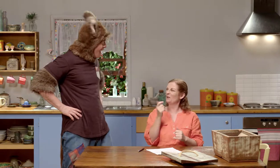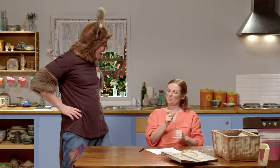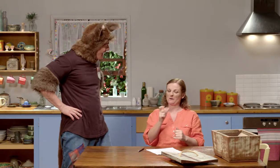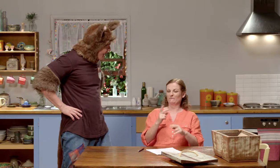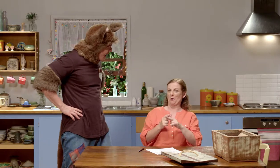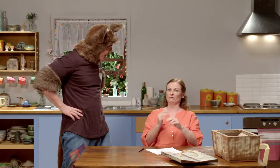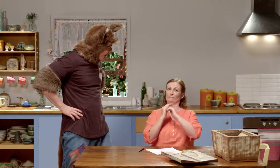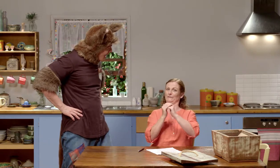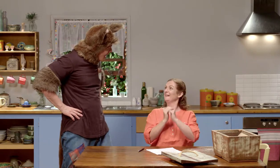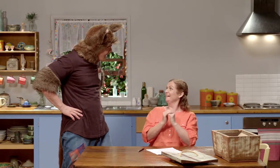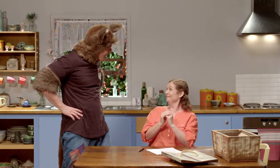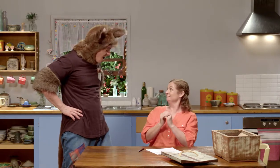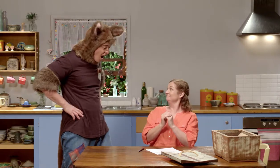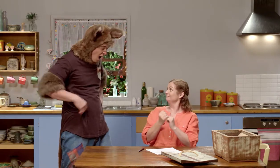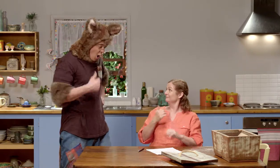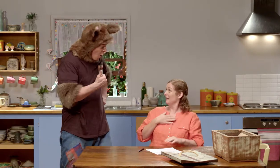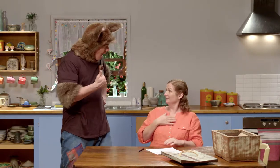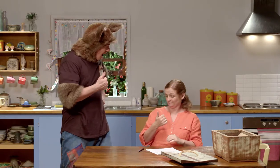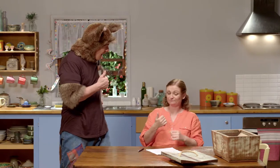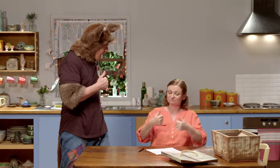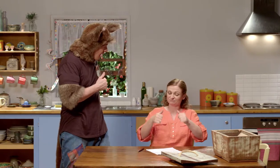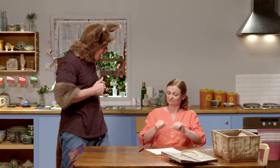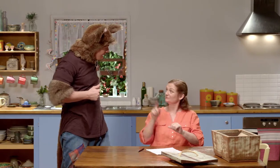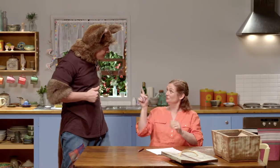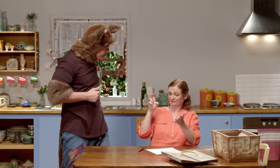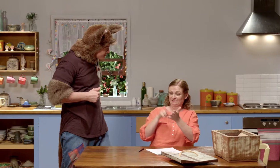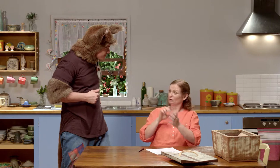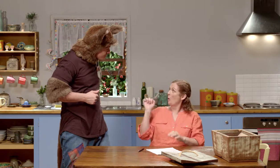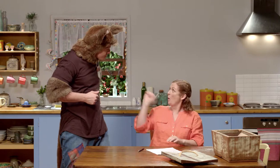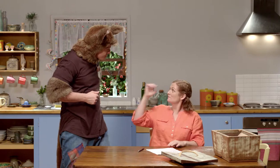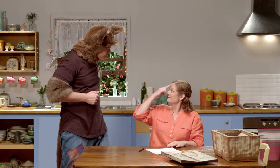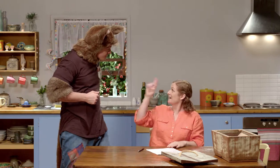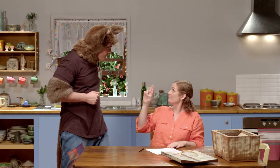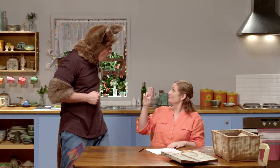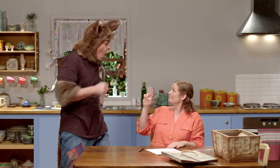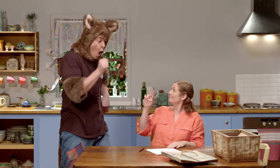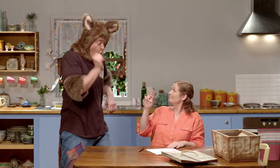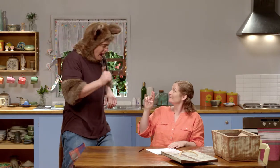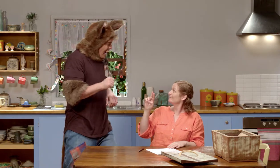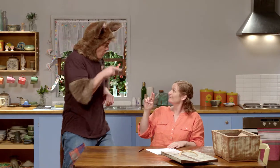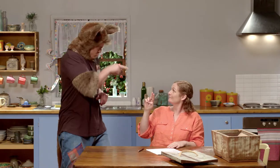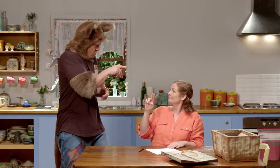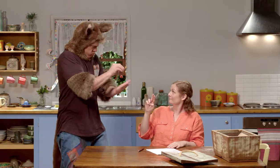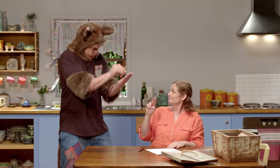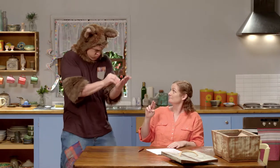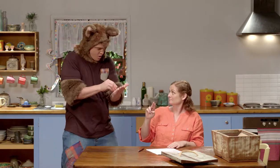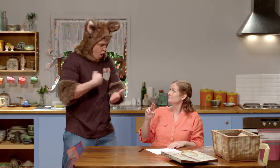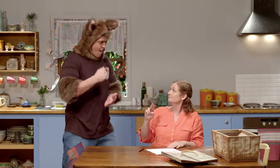It's a nice way to finish off a letter to a friend. And then, you can sign your name. Oh, okay.